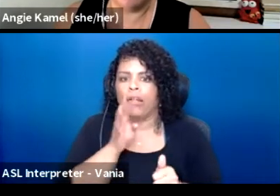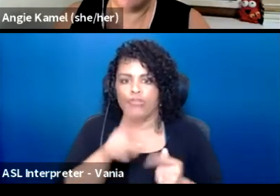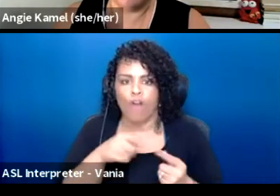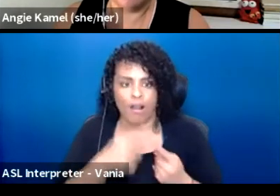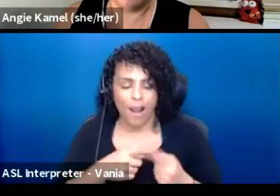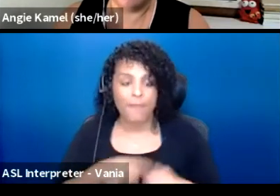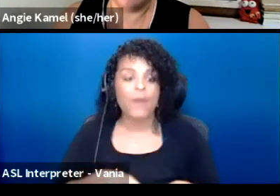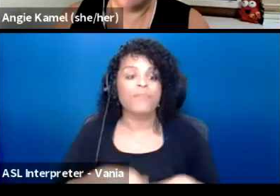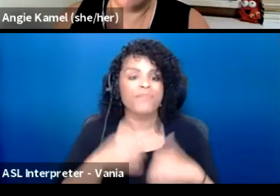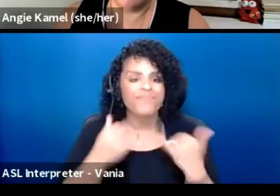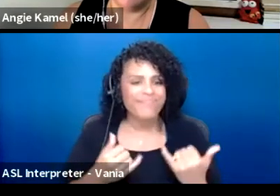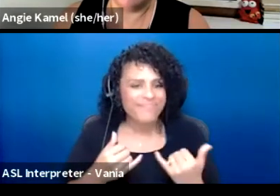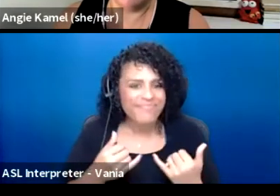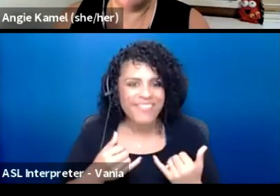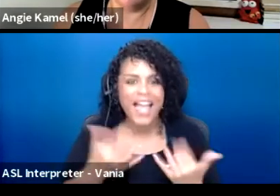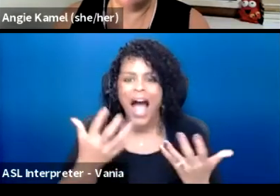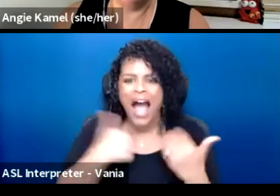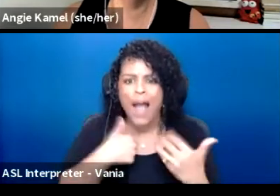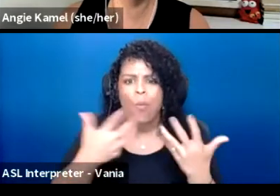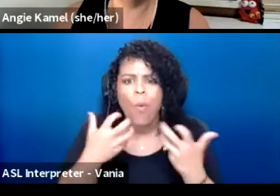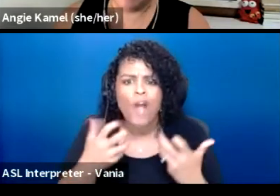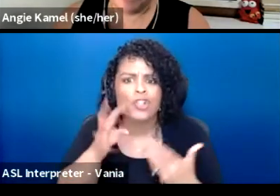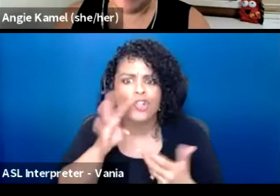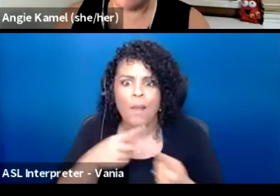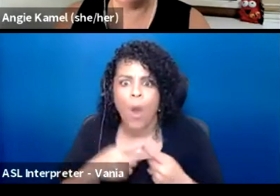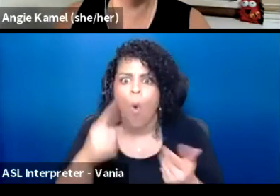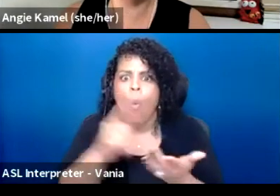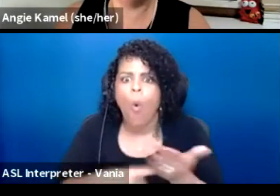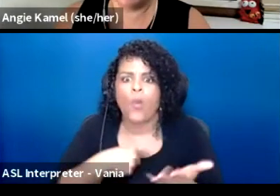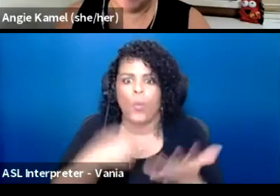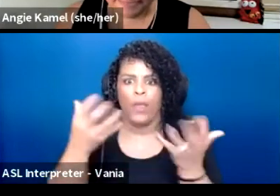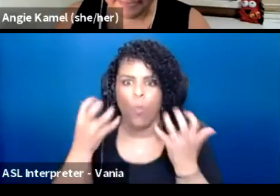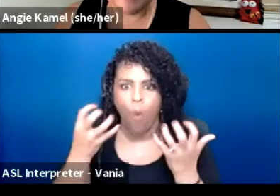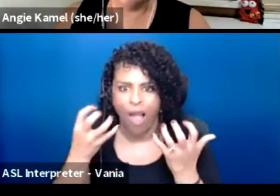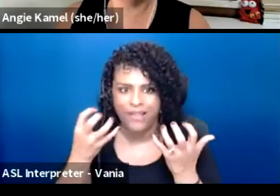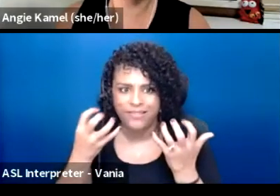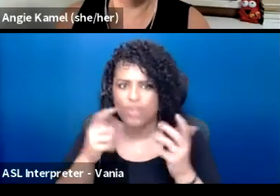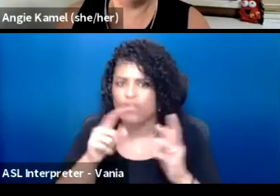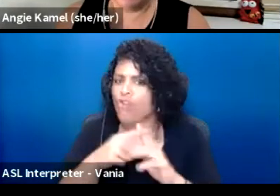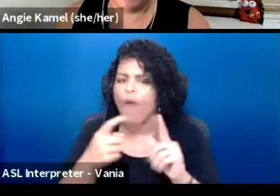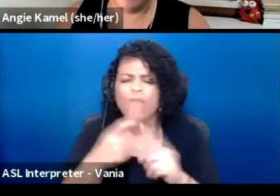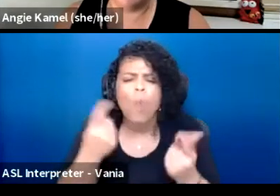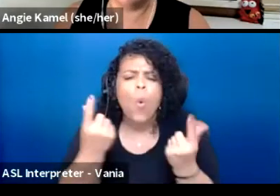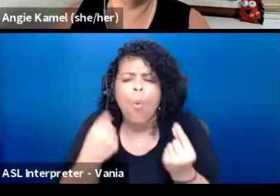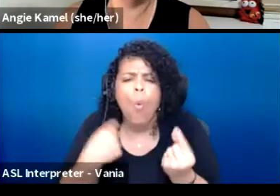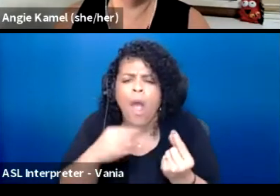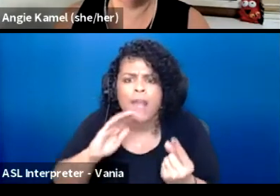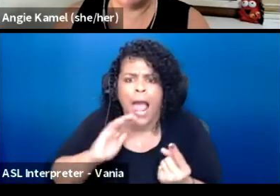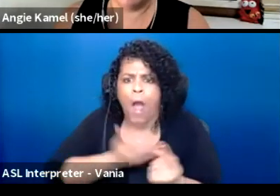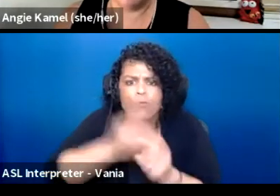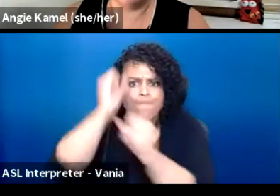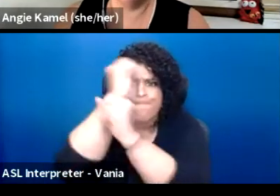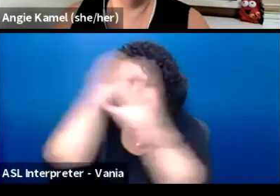to talk about like, what do we want like, just start from what do we want and create that